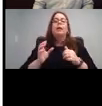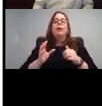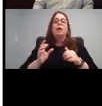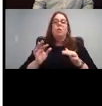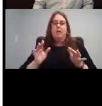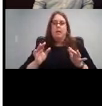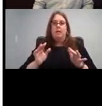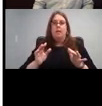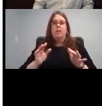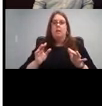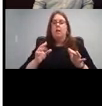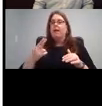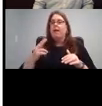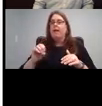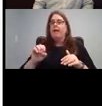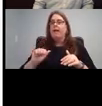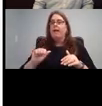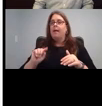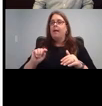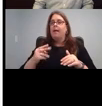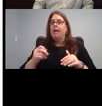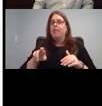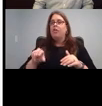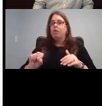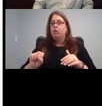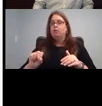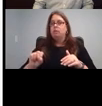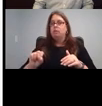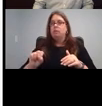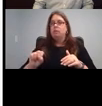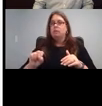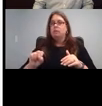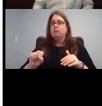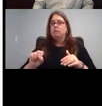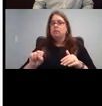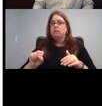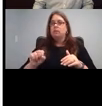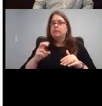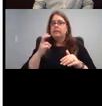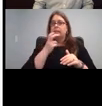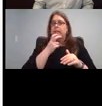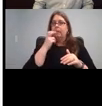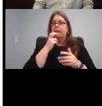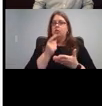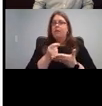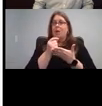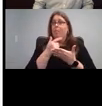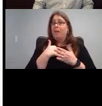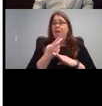is on free download that her free download page. She's got some good, some good